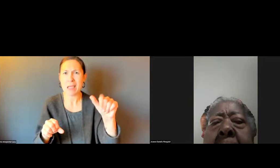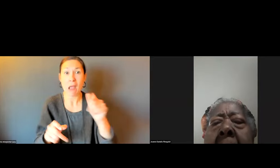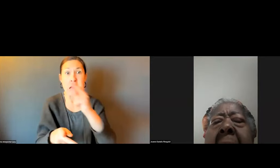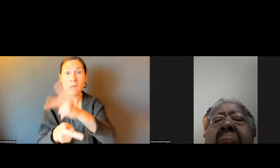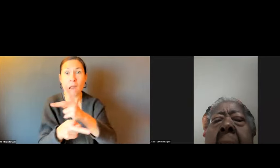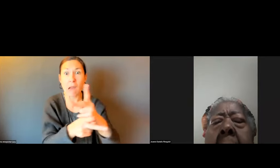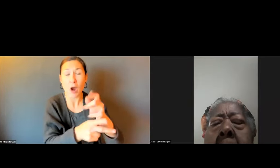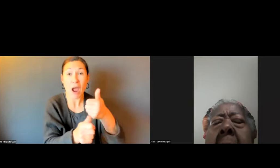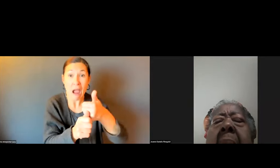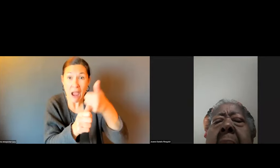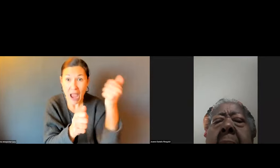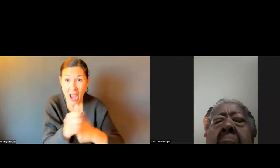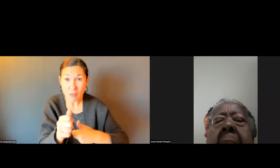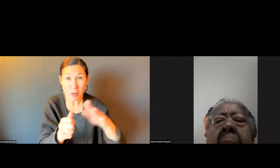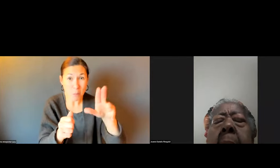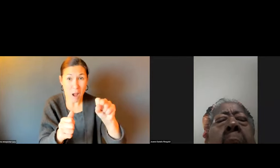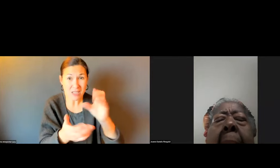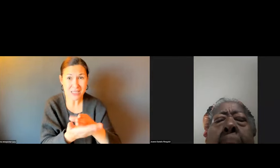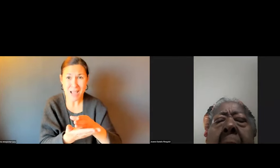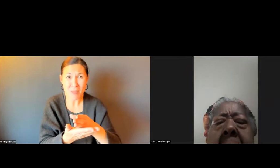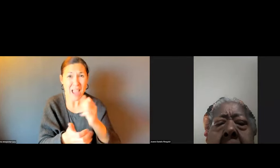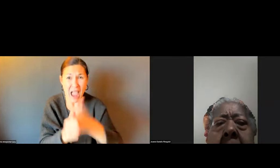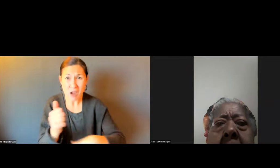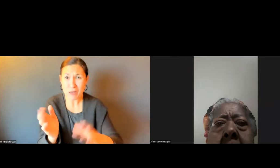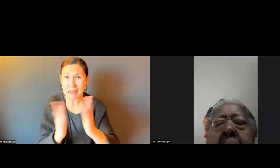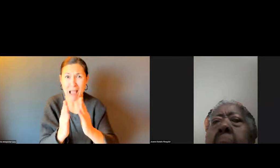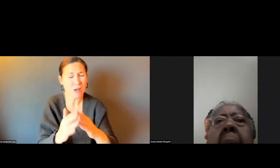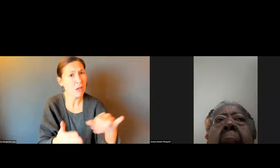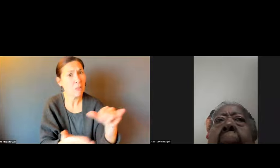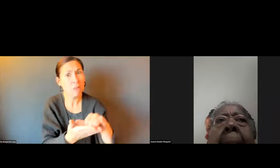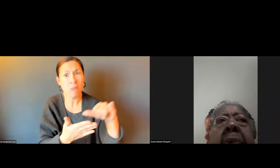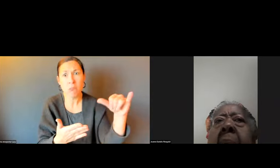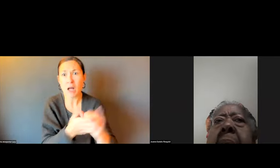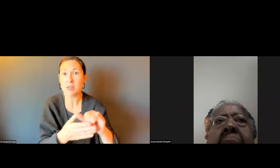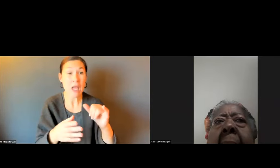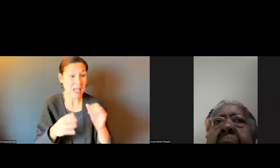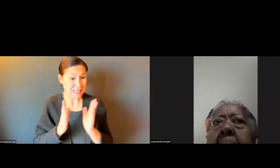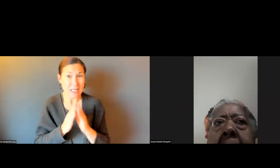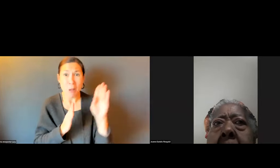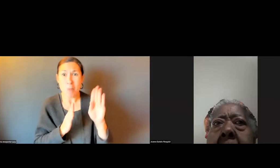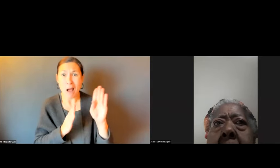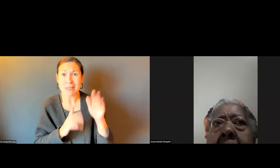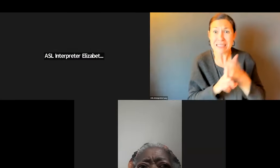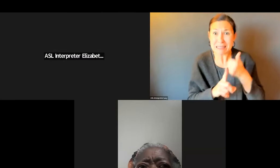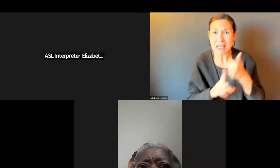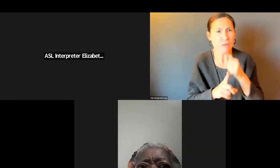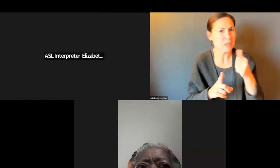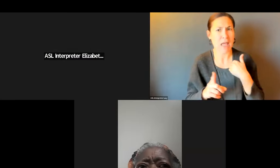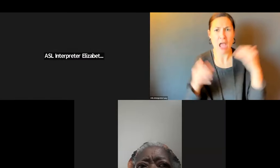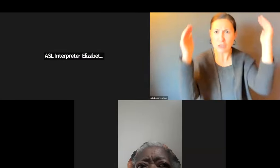HOW ON EARTH -- HOW ON EARTH IS THE T SUPPOSED TO TAKE CARE OF EVERY SINGLE CITY AND TOWN. LOOK AROUND BOSTON.